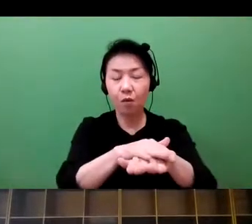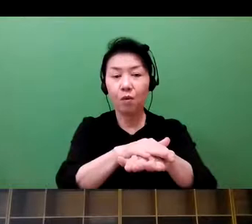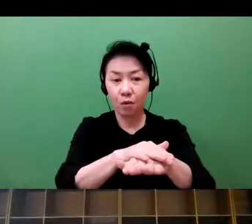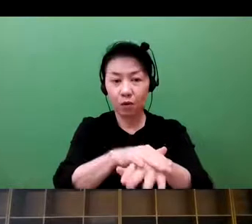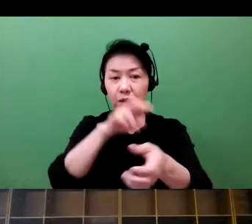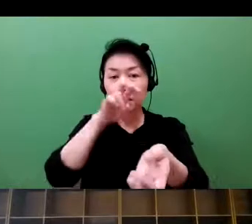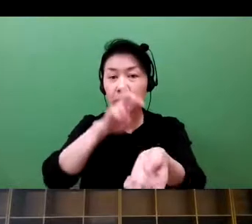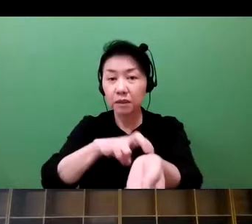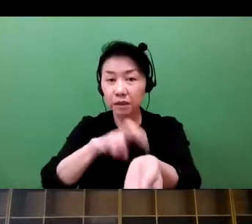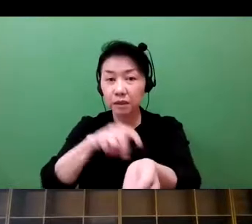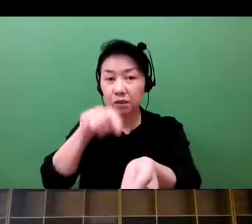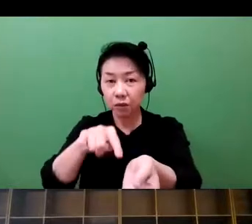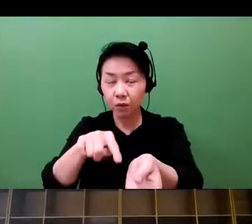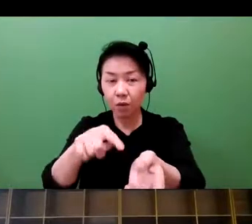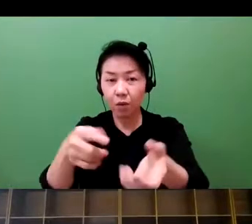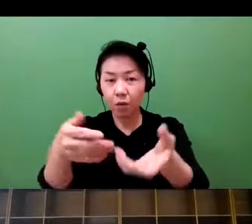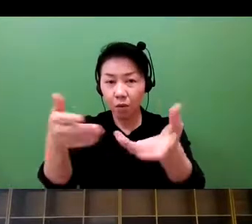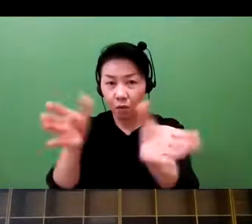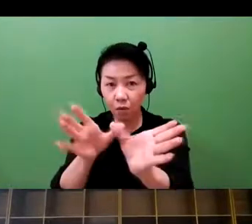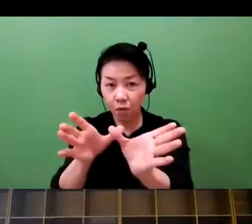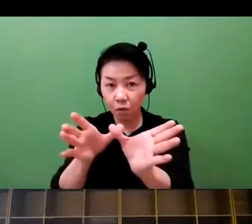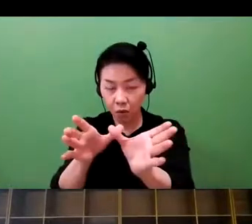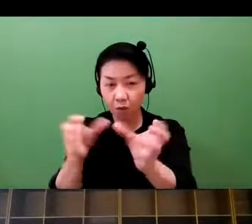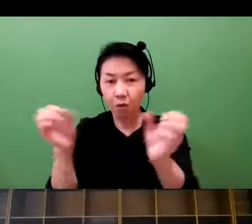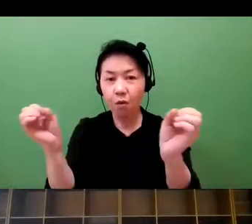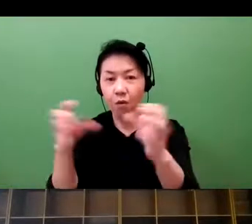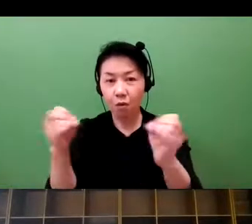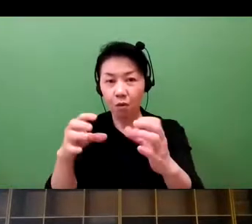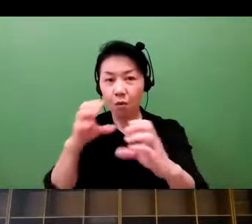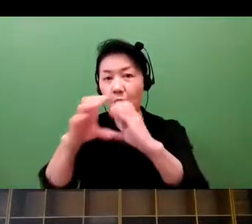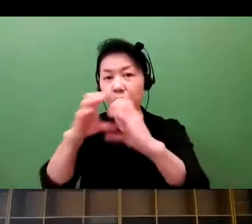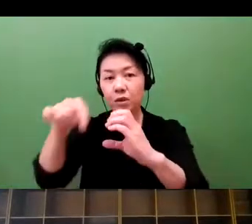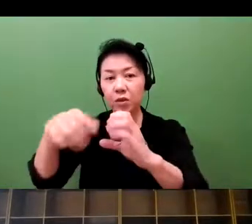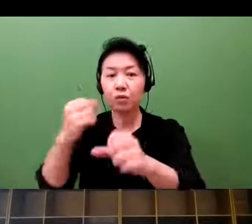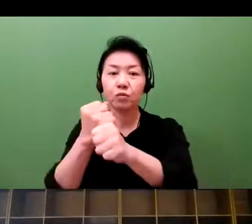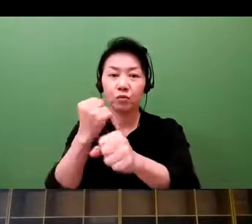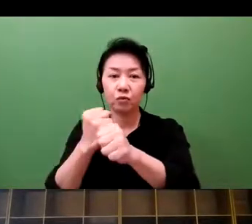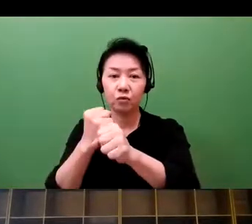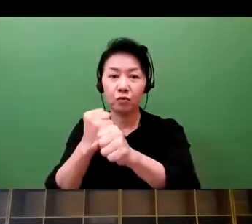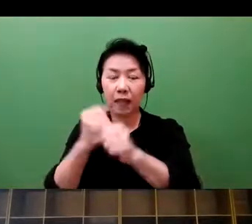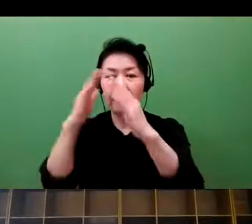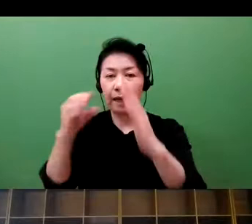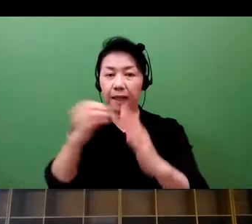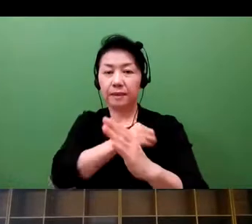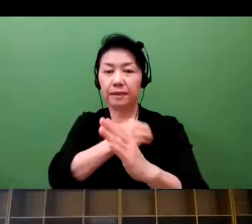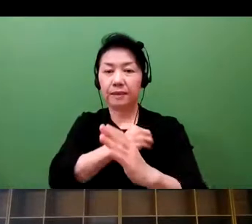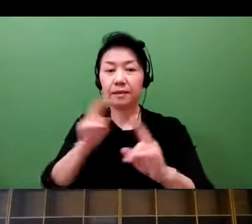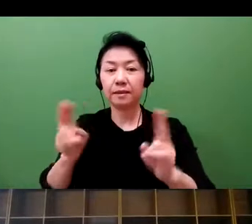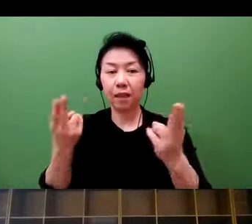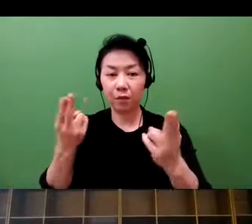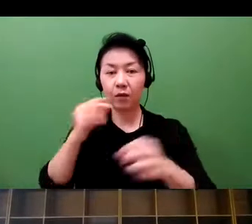And there needs to be a community that is dedicated to physicians.